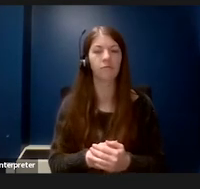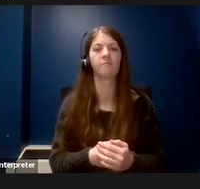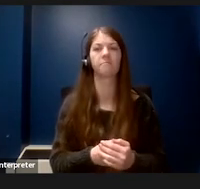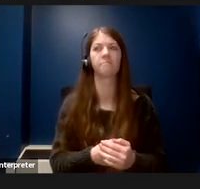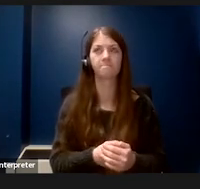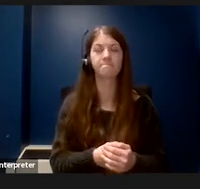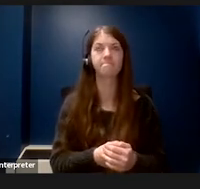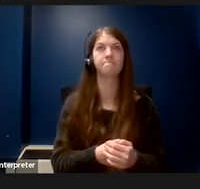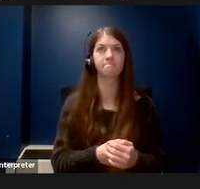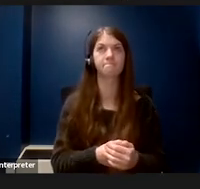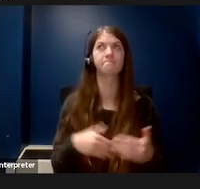While that's a ridiculous comment,